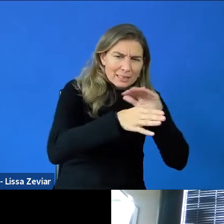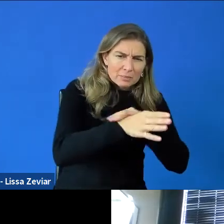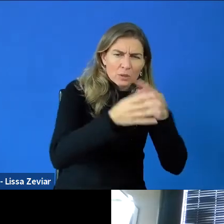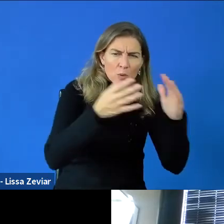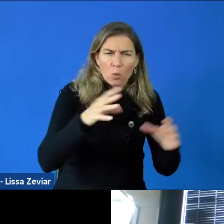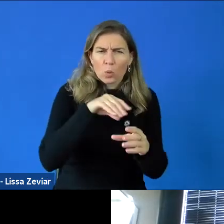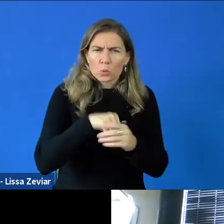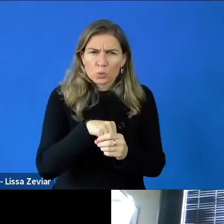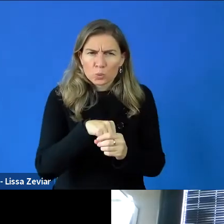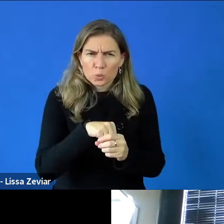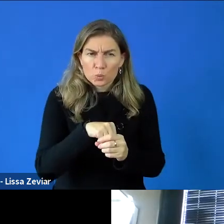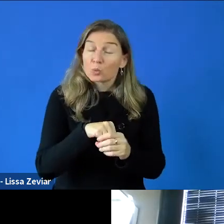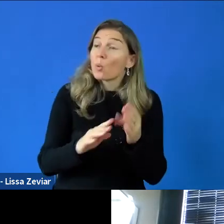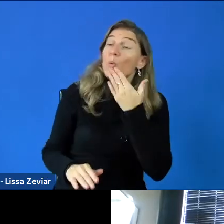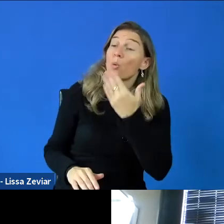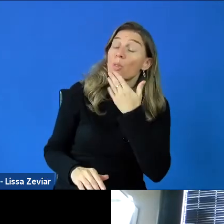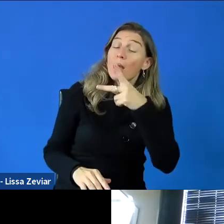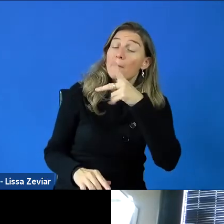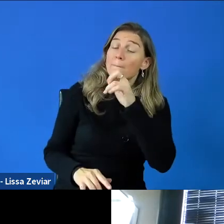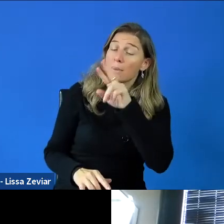So I'd like to thank Pilar because she mentioned